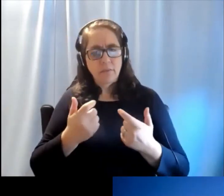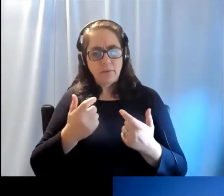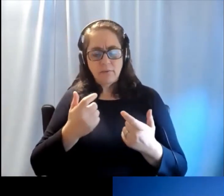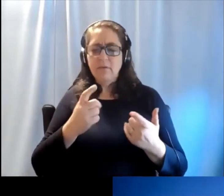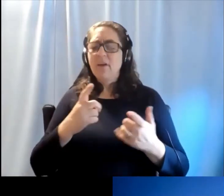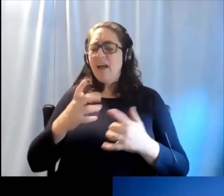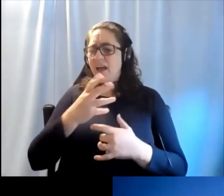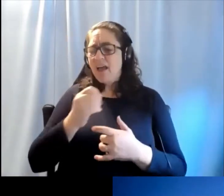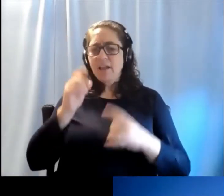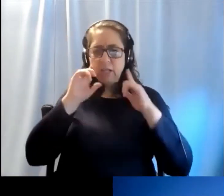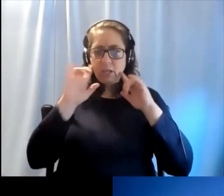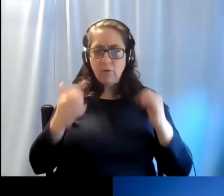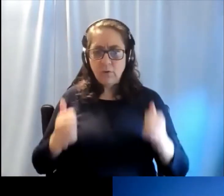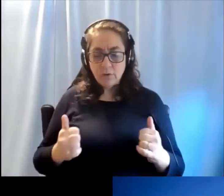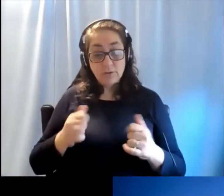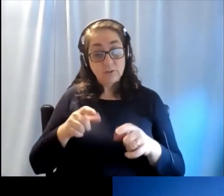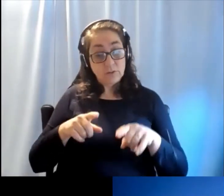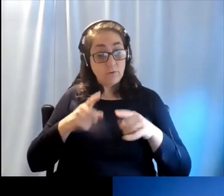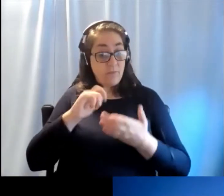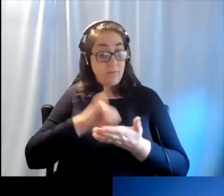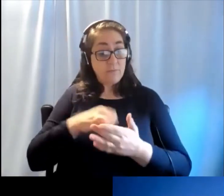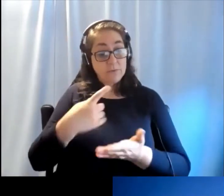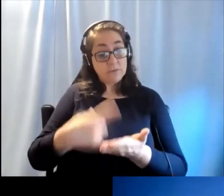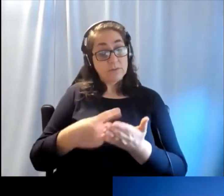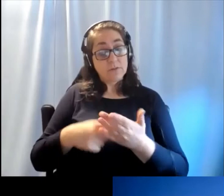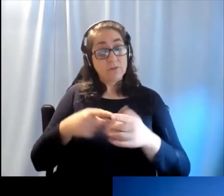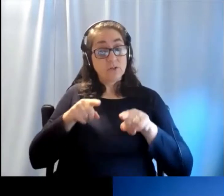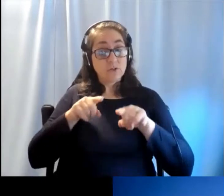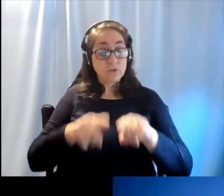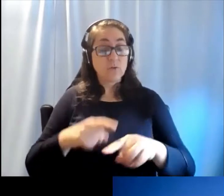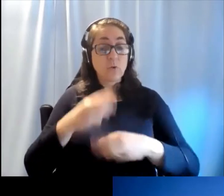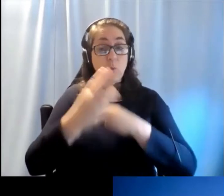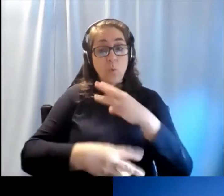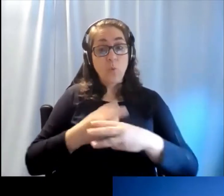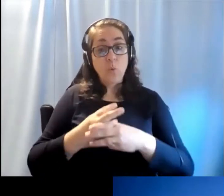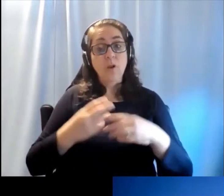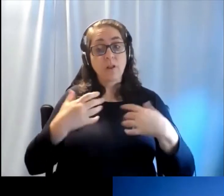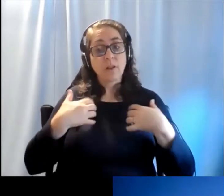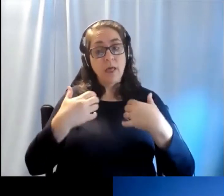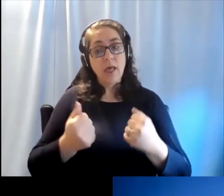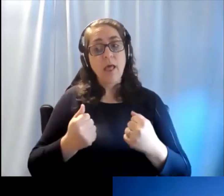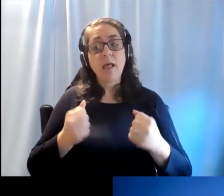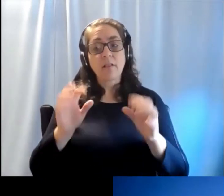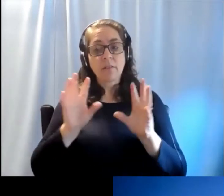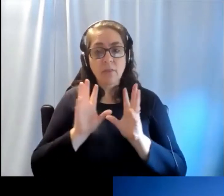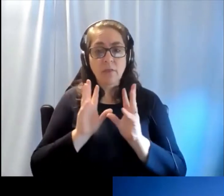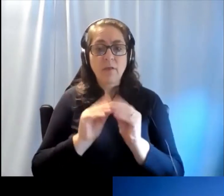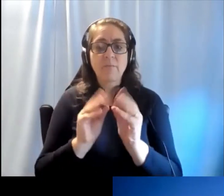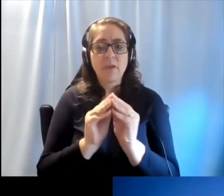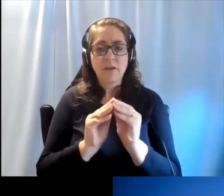So this was discussed during this World Health Assembly and the member states that the countries